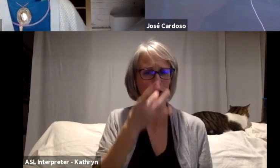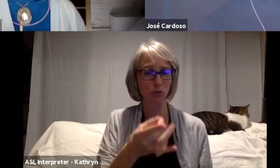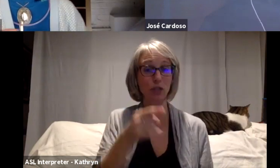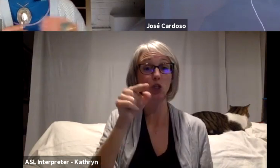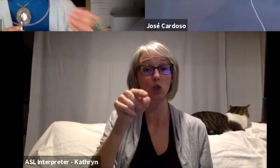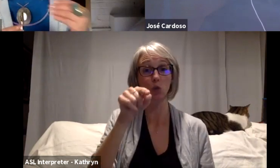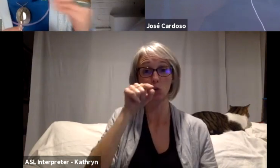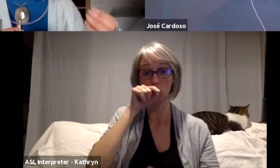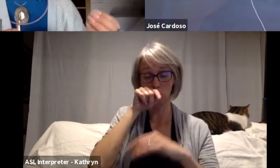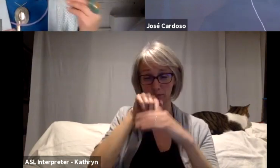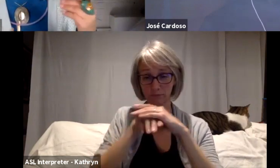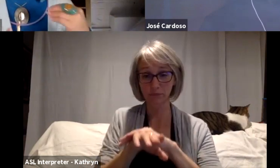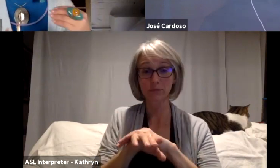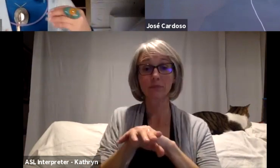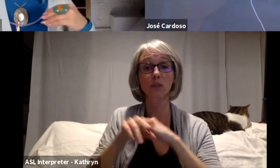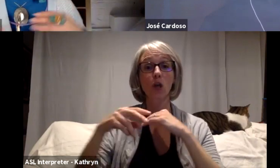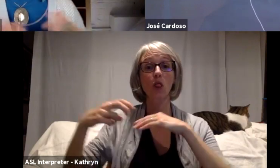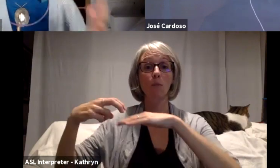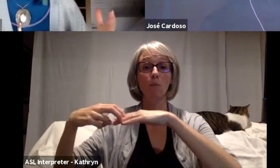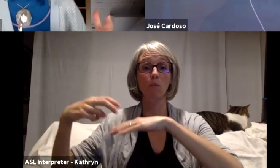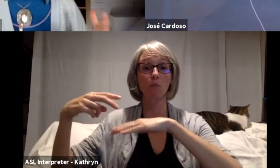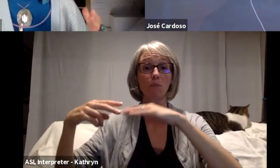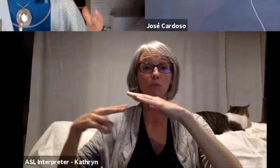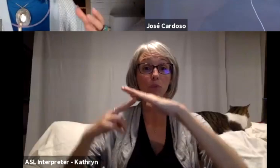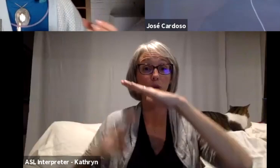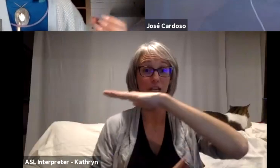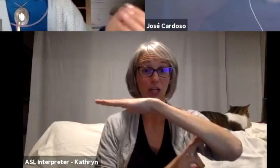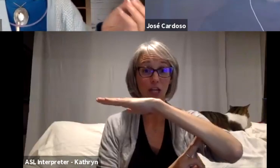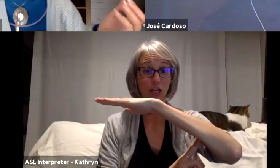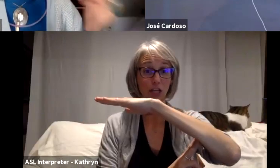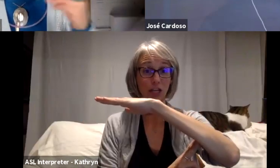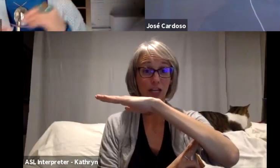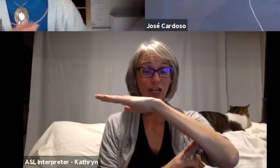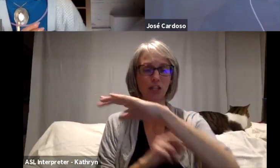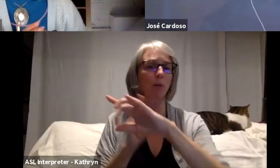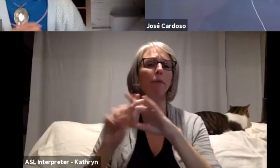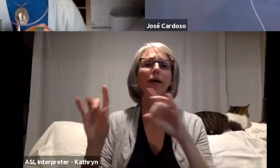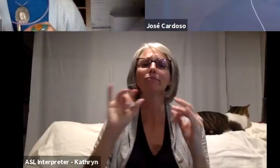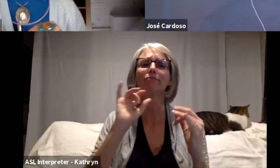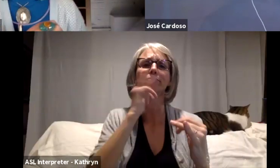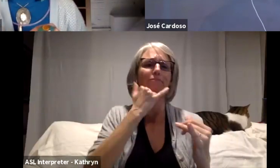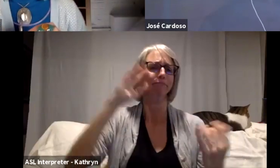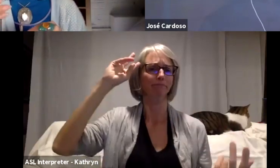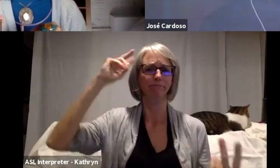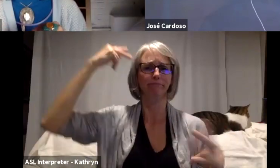and your contact wasn't there because of everything that had happened. And there was a relative that had come. And then we pass by,